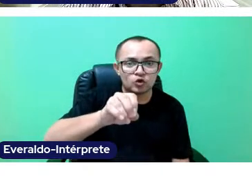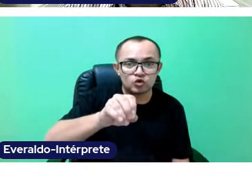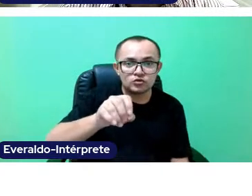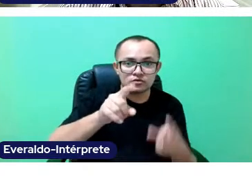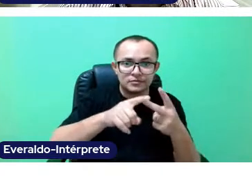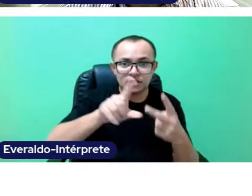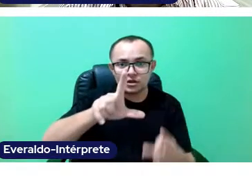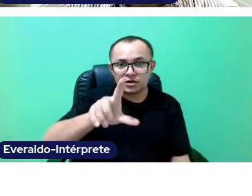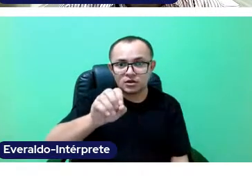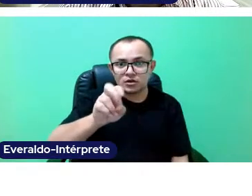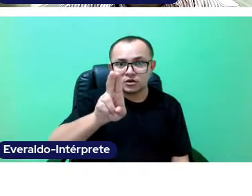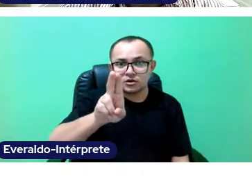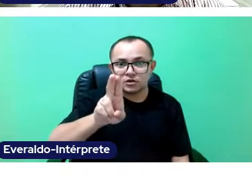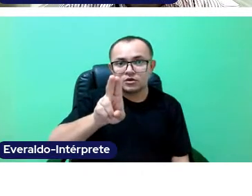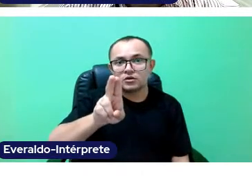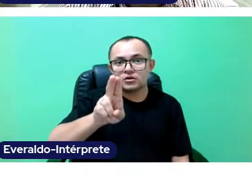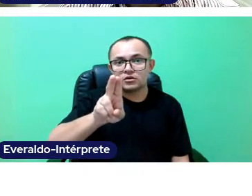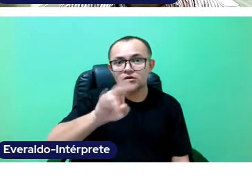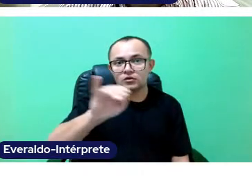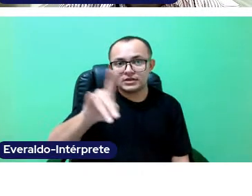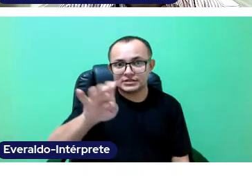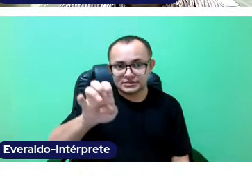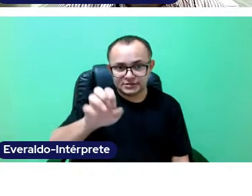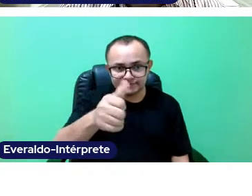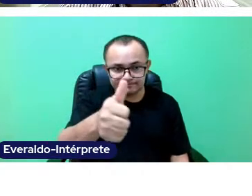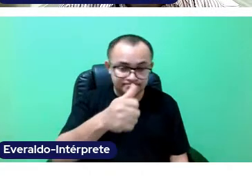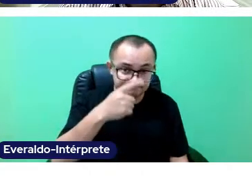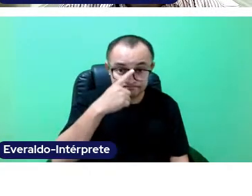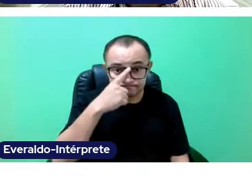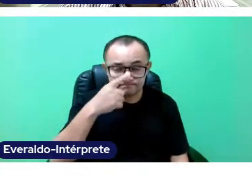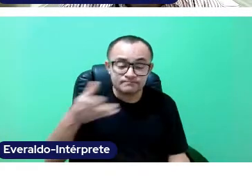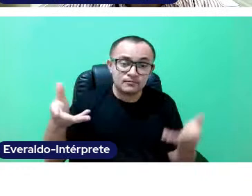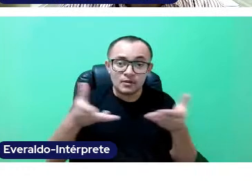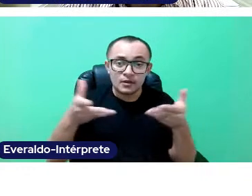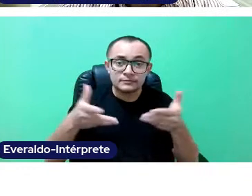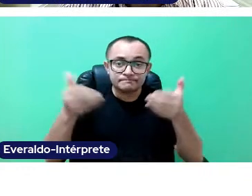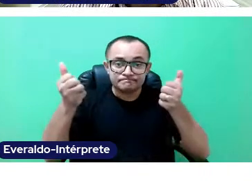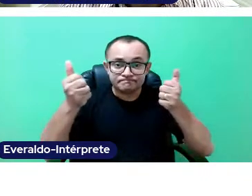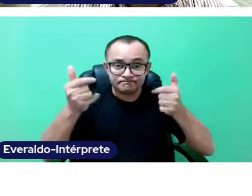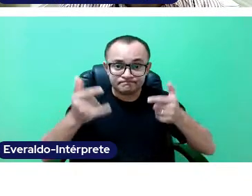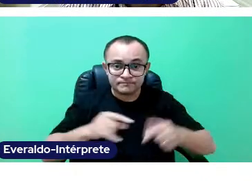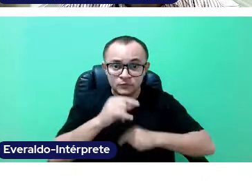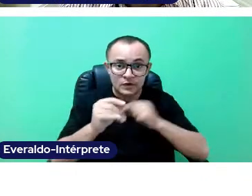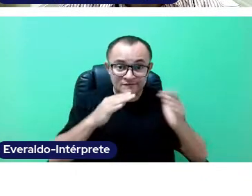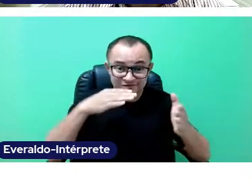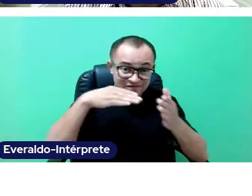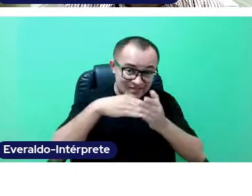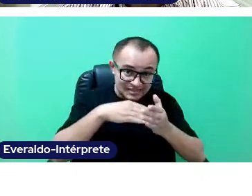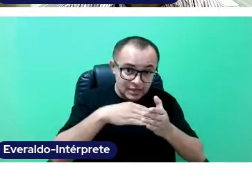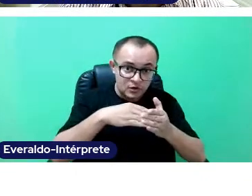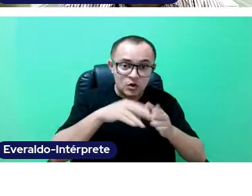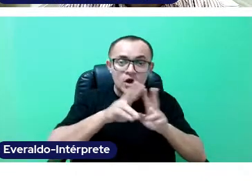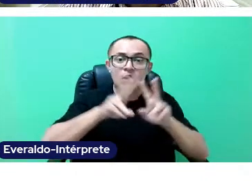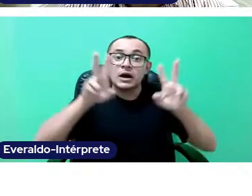To wrap up this moment, I would like to stress the theme chosen for this event: